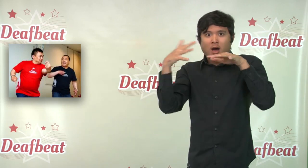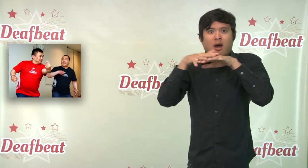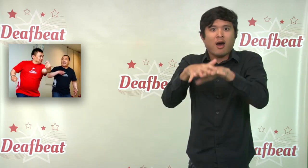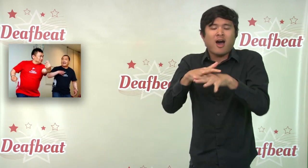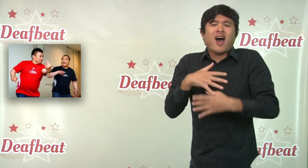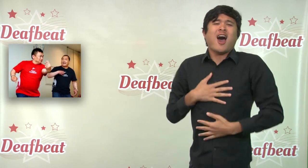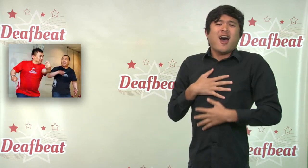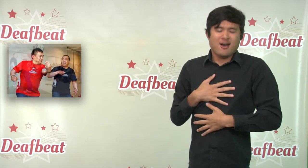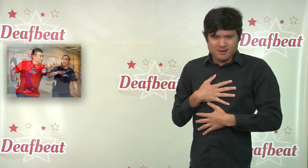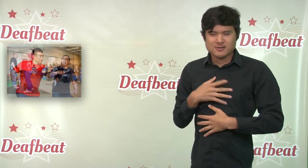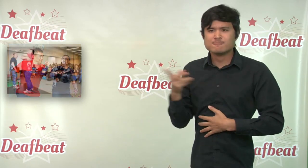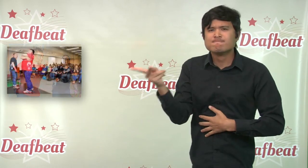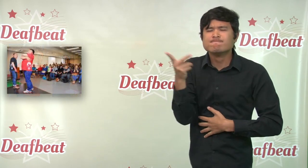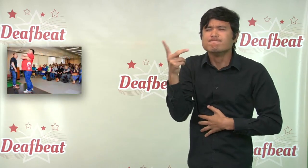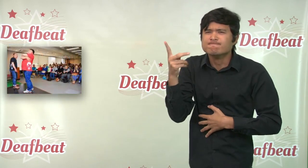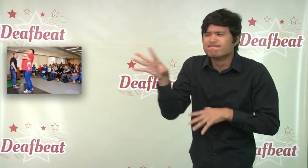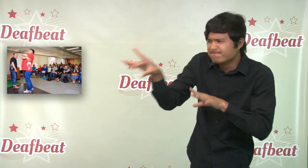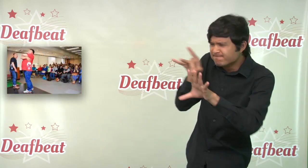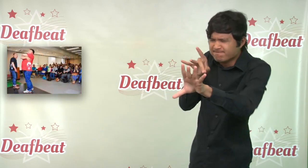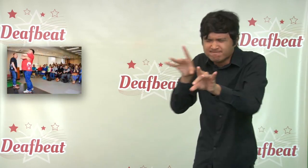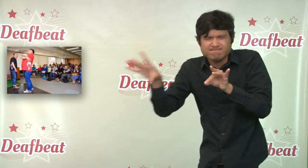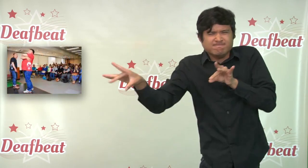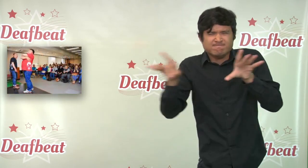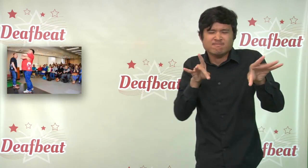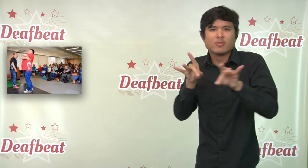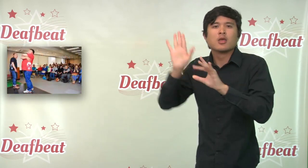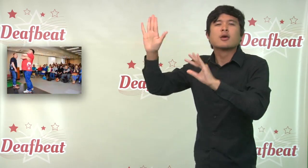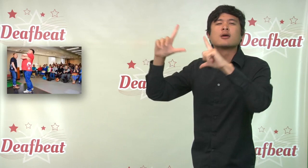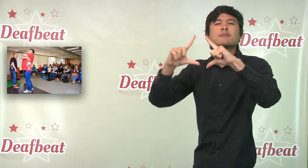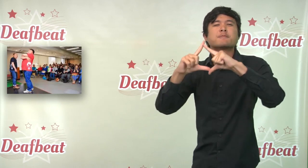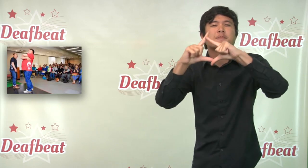expressions of a Japanese idiom from sign language